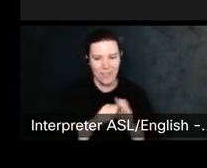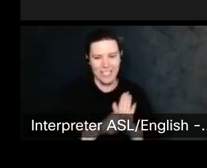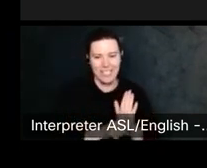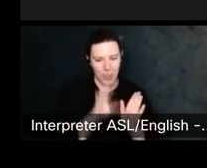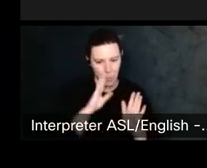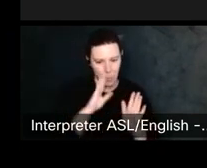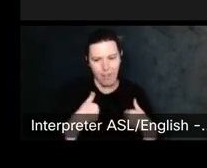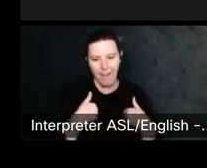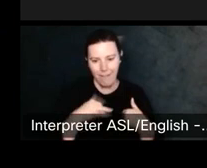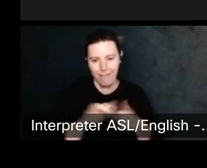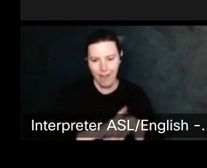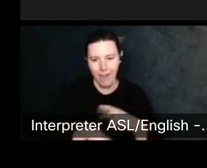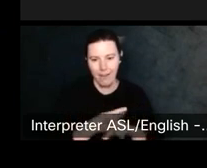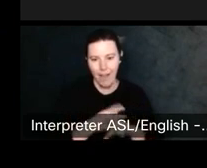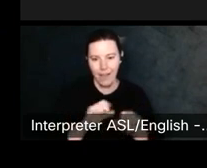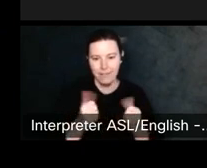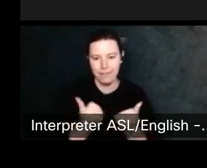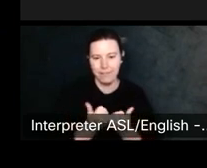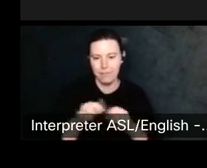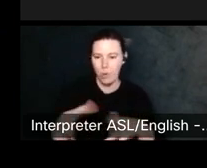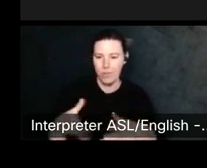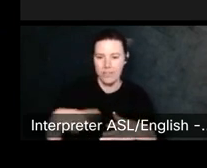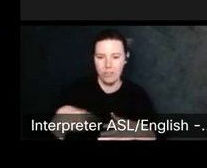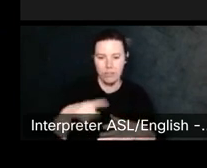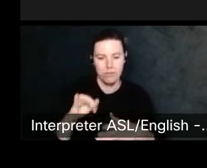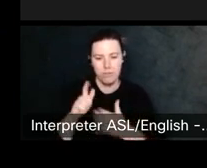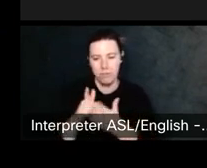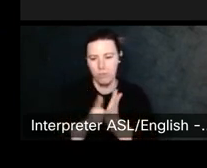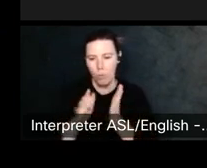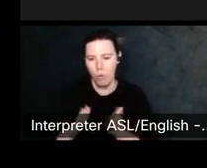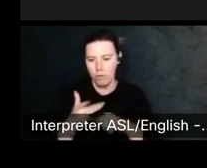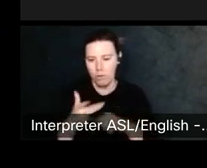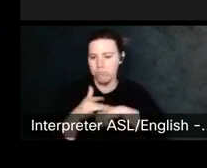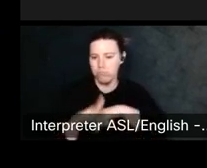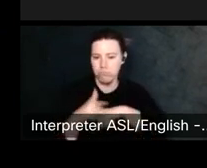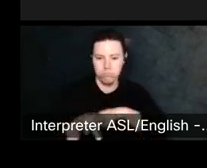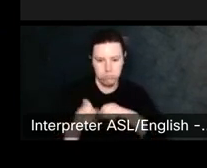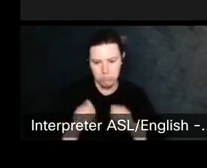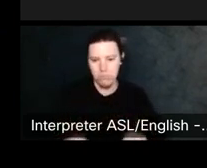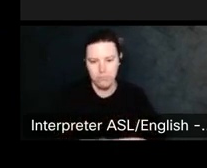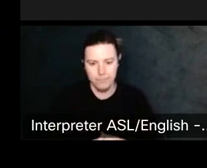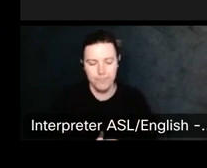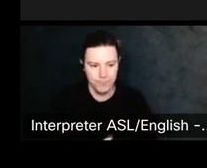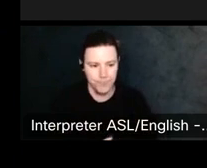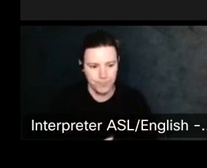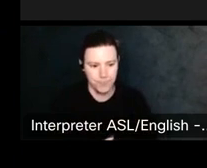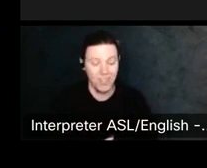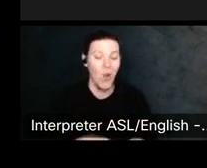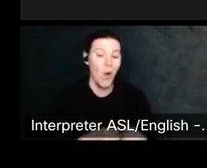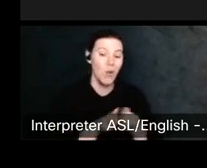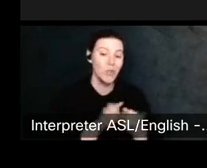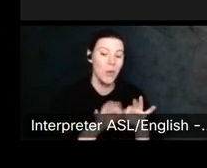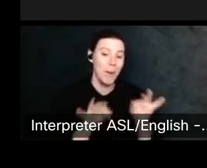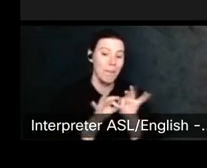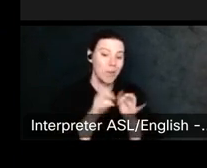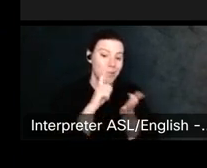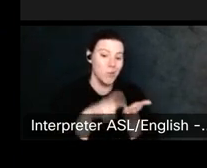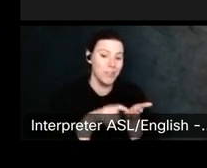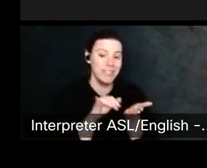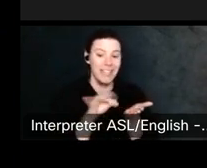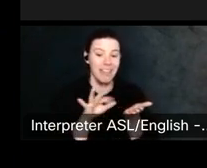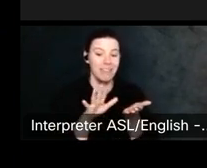So, I would encourage you to look and it's really important also to to touch base to find out if there's specific loss in the state that you live in, that, uh, give you additional protections that you wouldn't be.